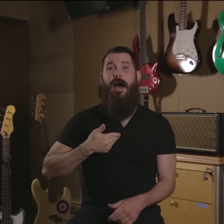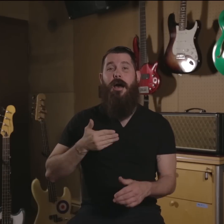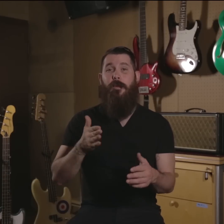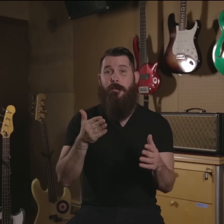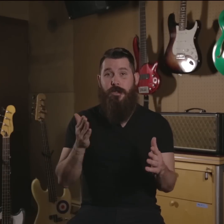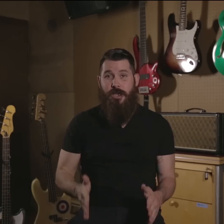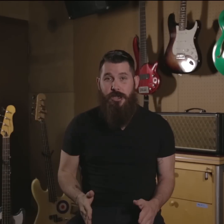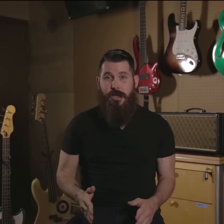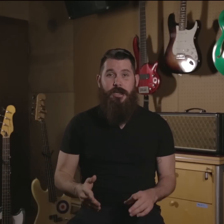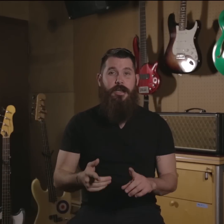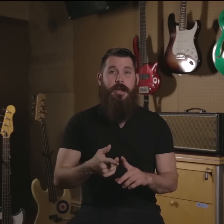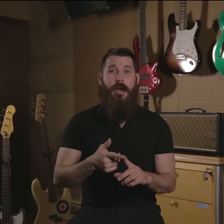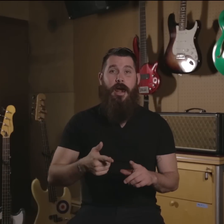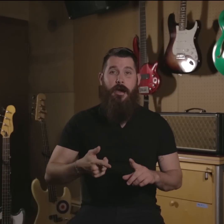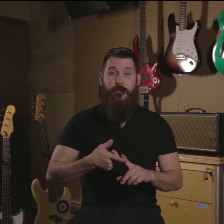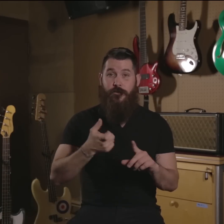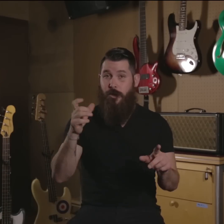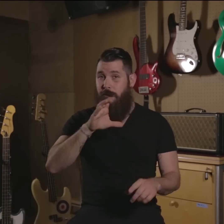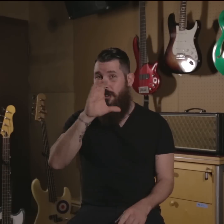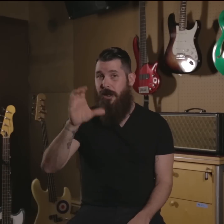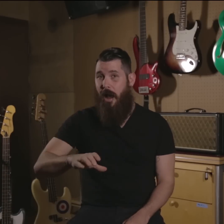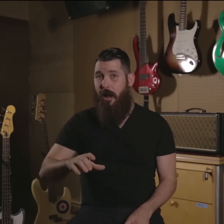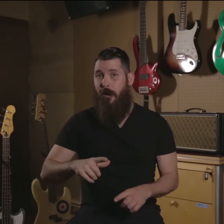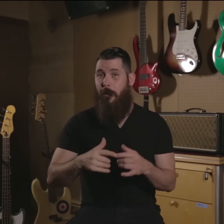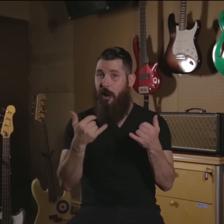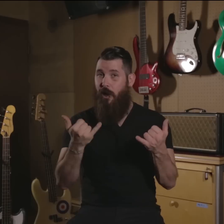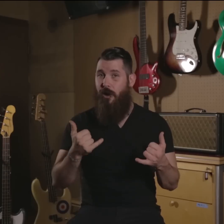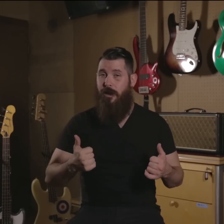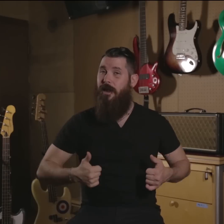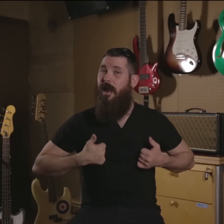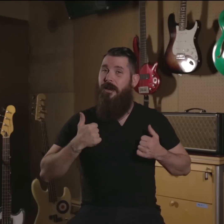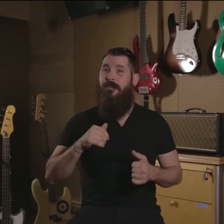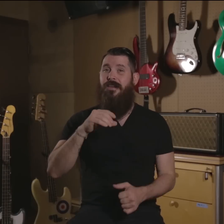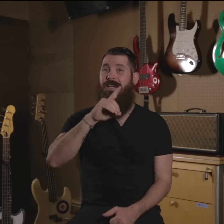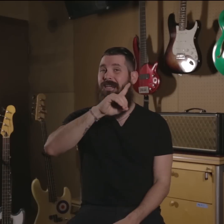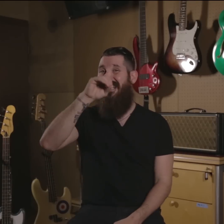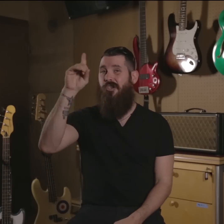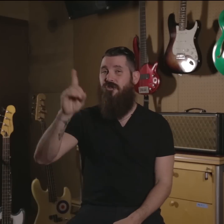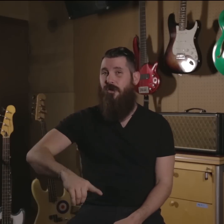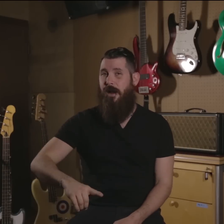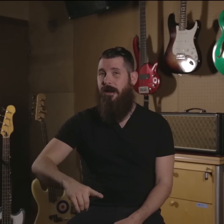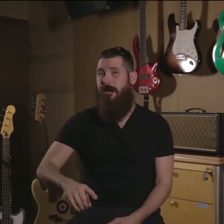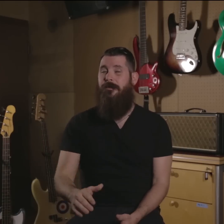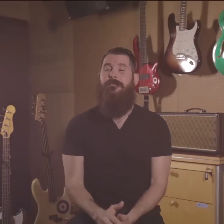I'm a musician. I'm from Chicago but currently live in Detroit.